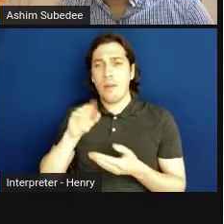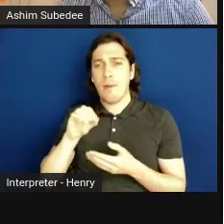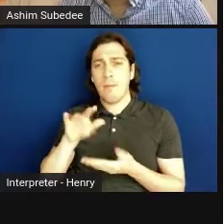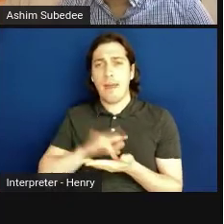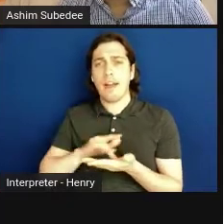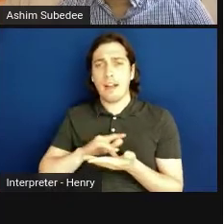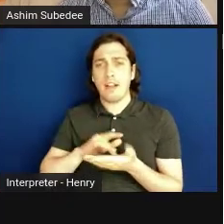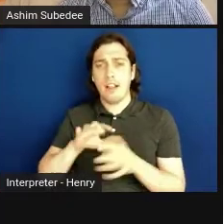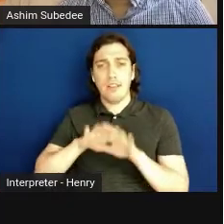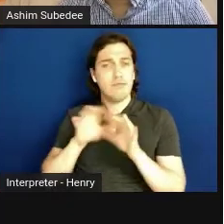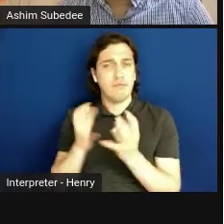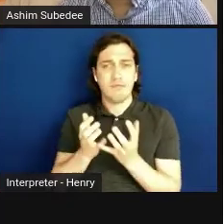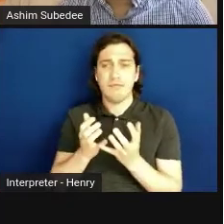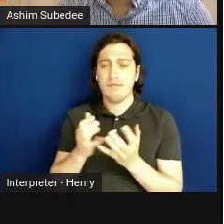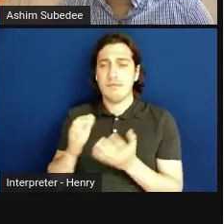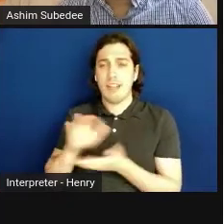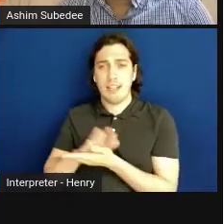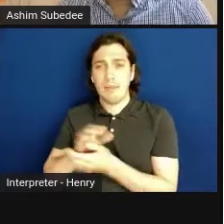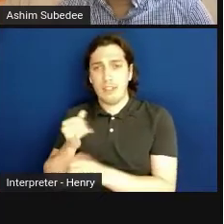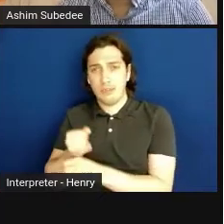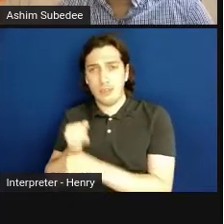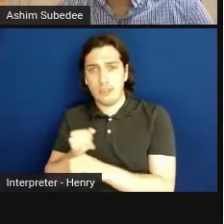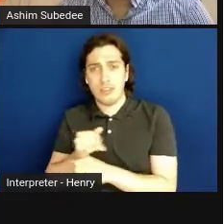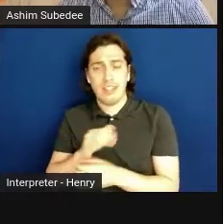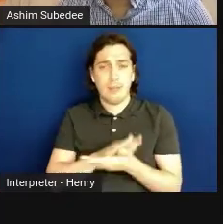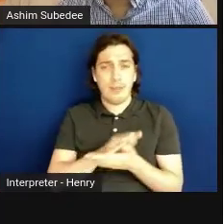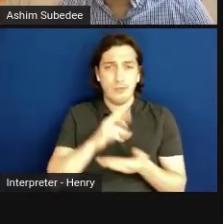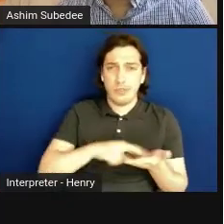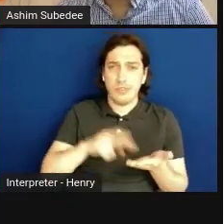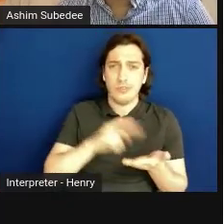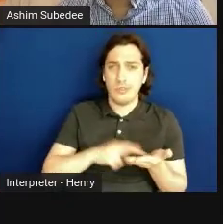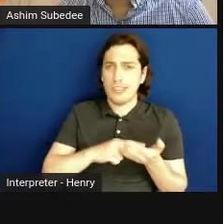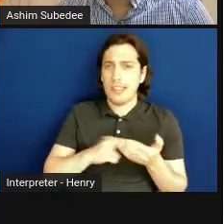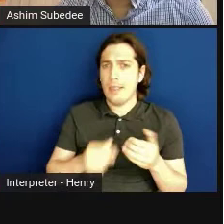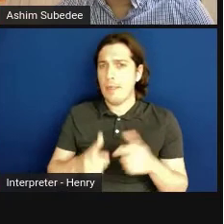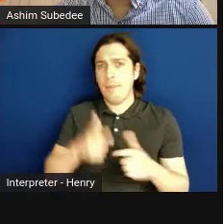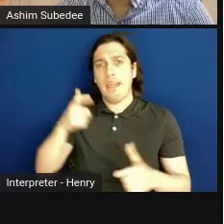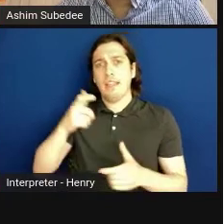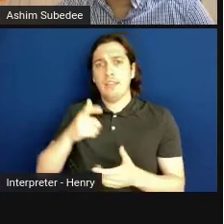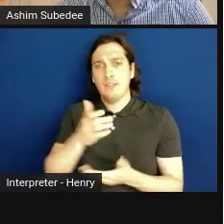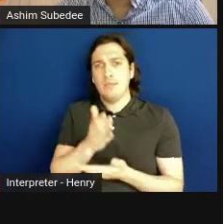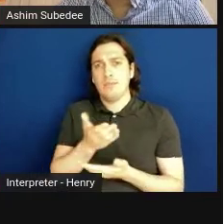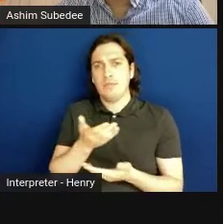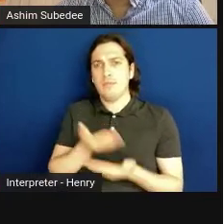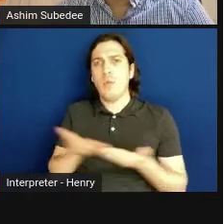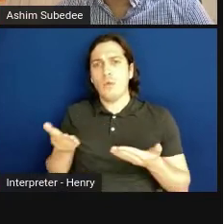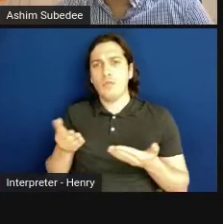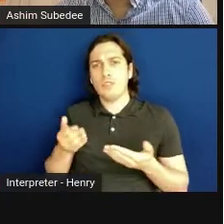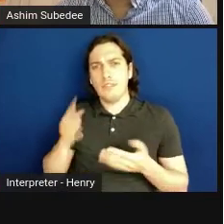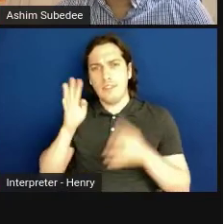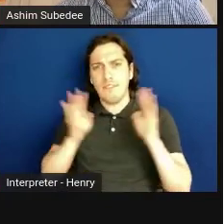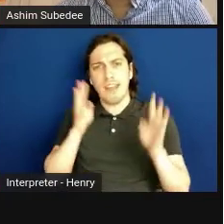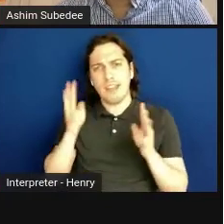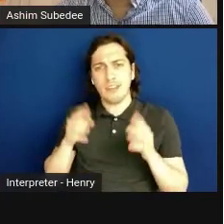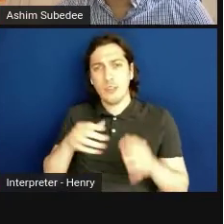academic institutions, and academic research is the major source of innovation, so you can get exciting, innovative ideas from those partners,